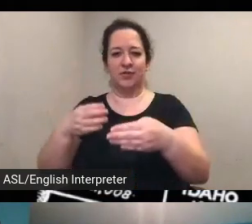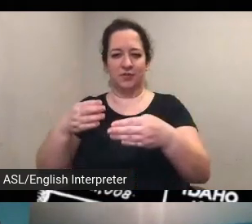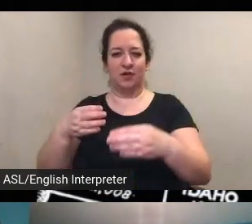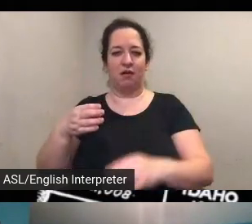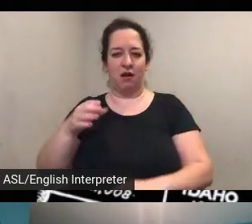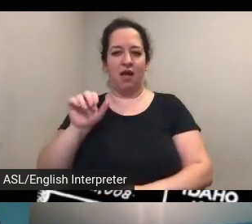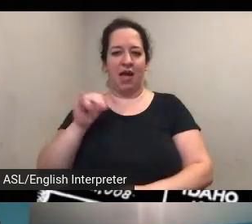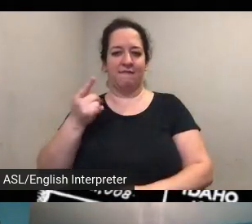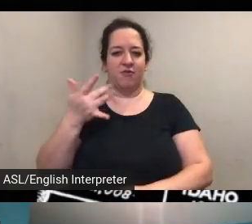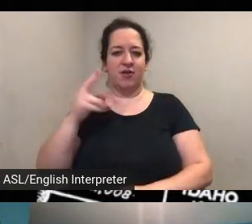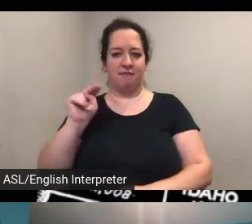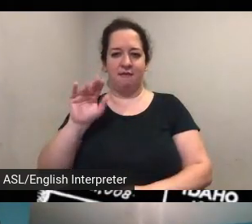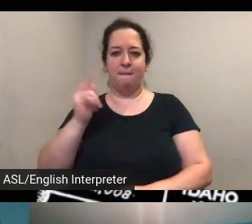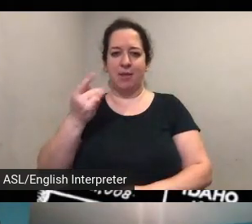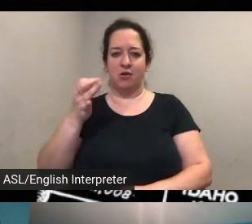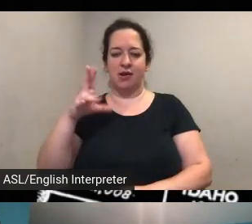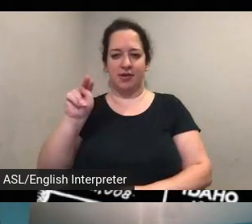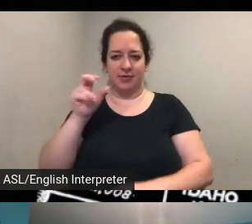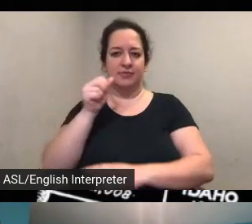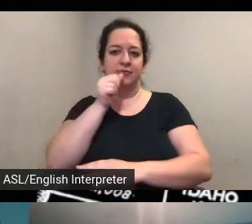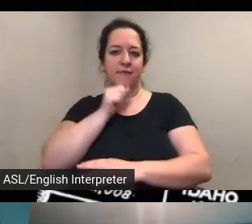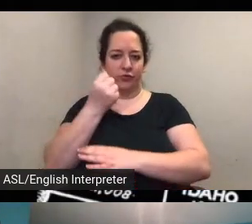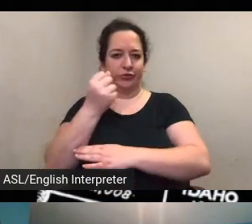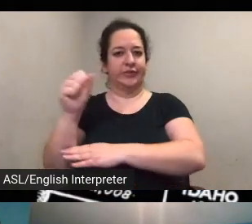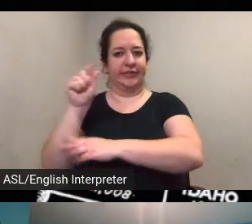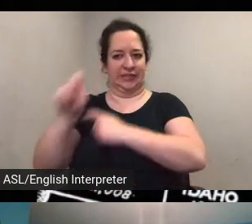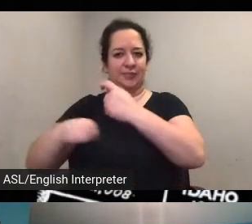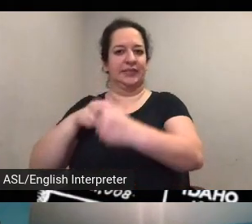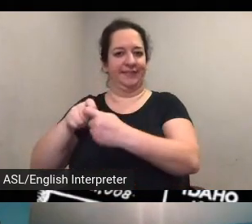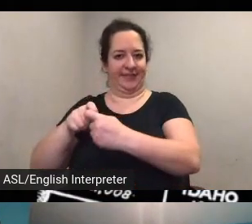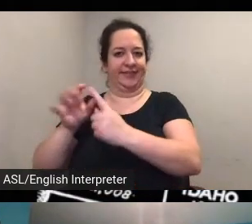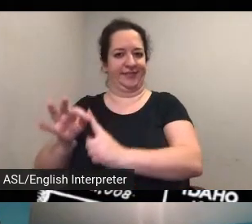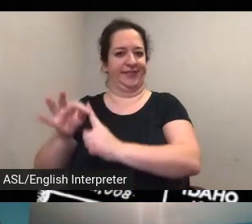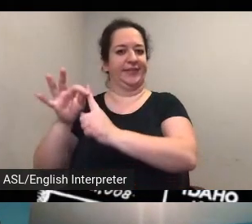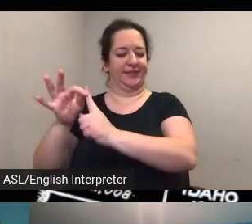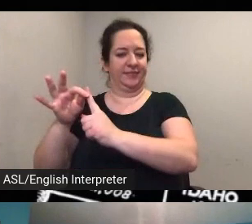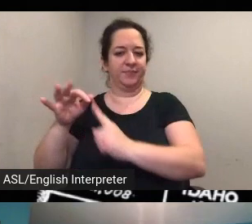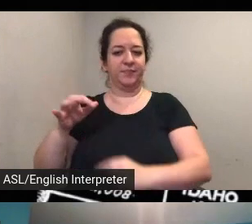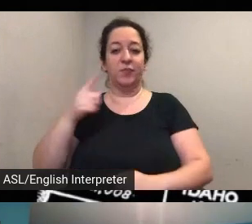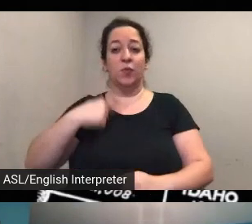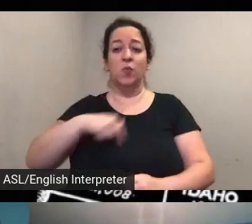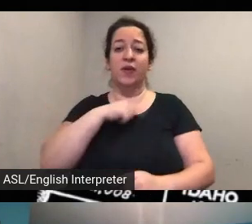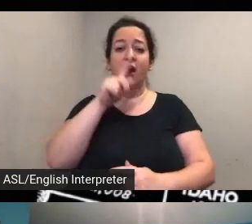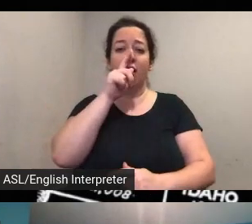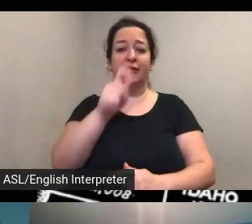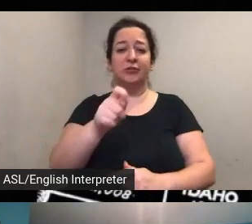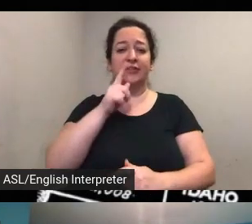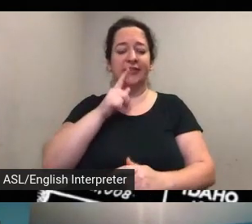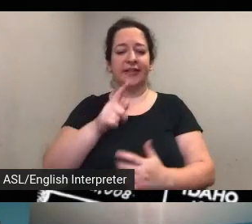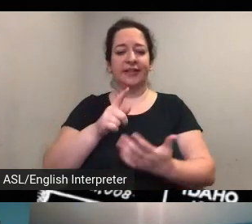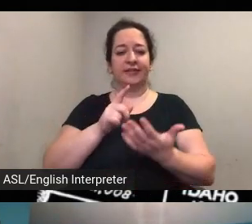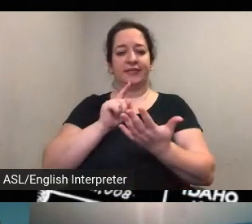um but we're also very interested in in um um